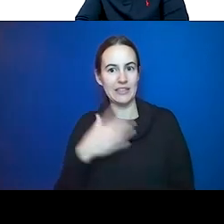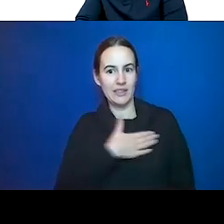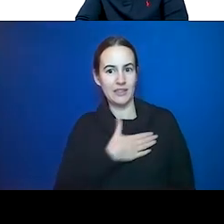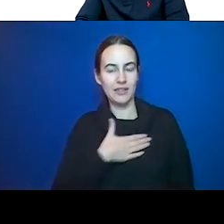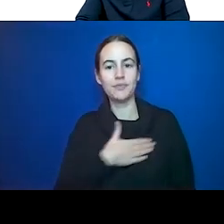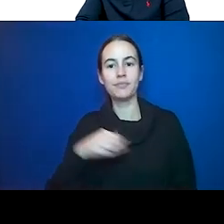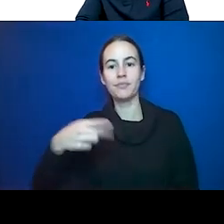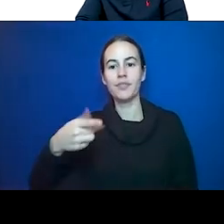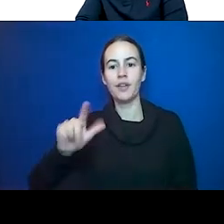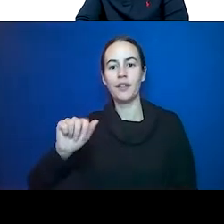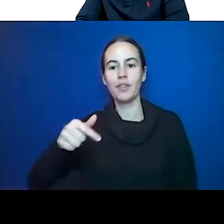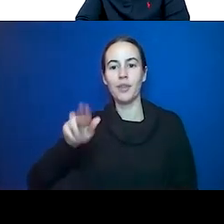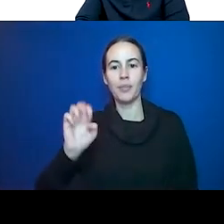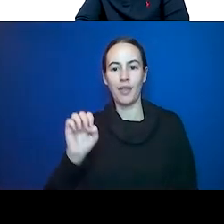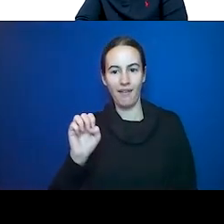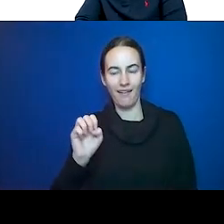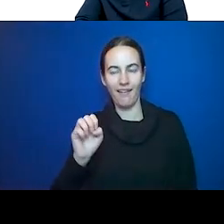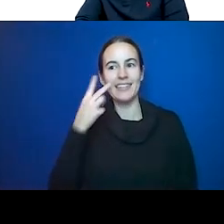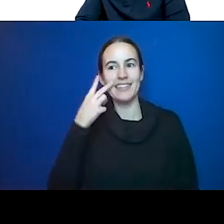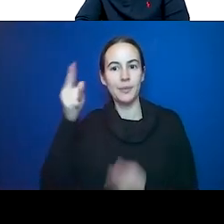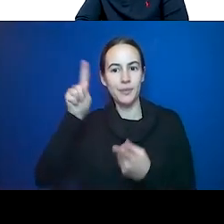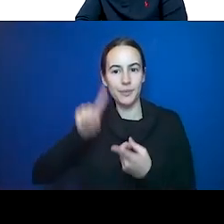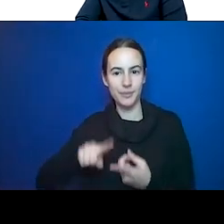shrink. We are looking at their exercise times going from two